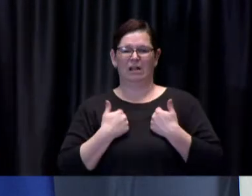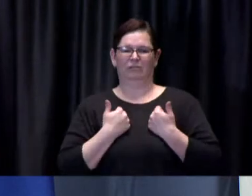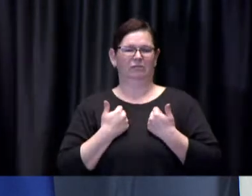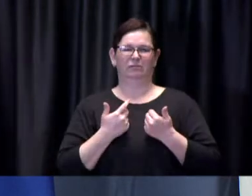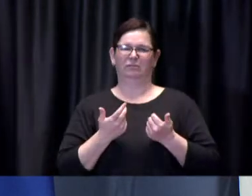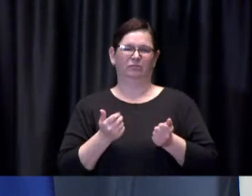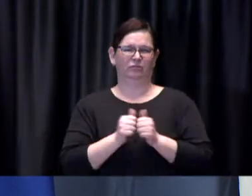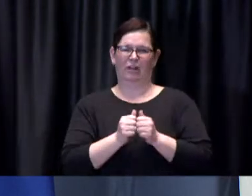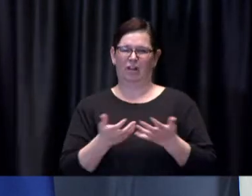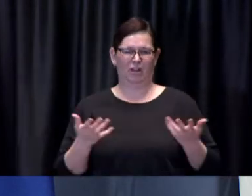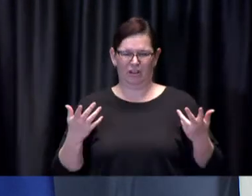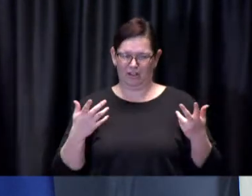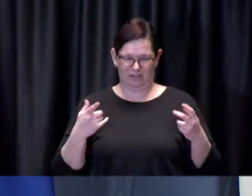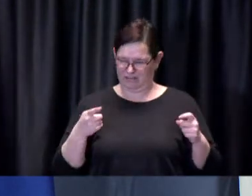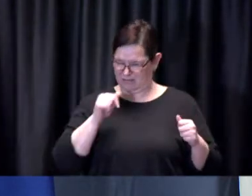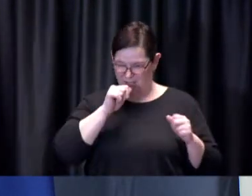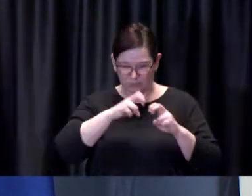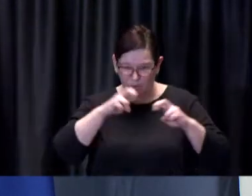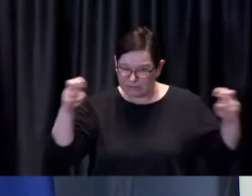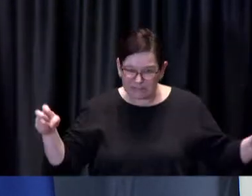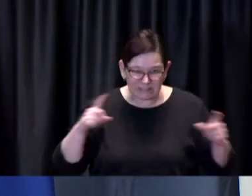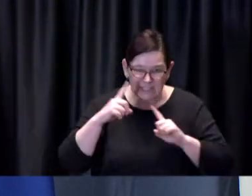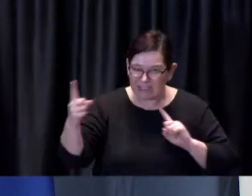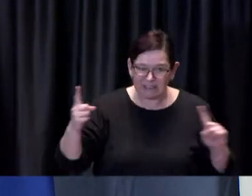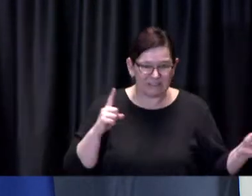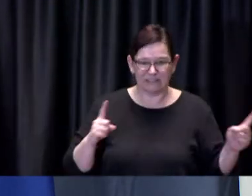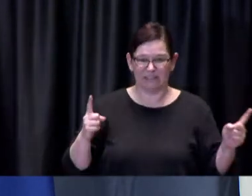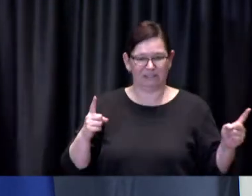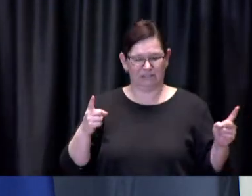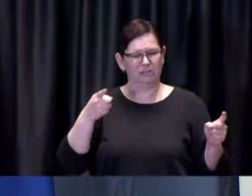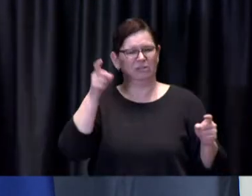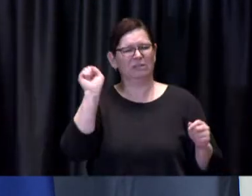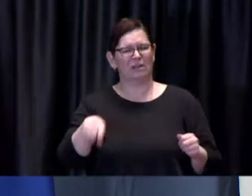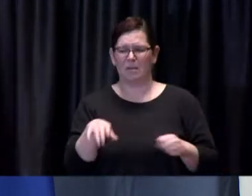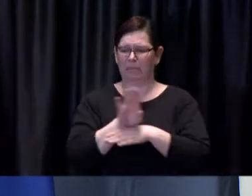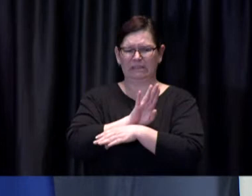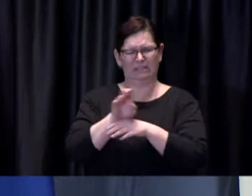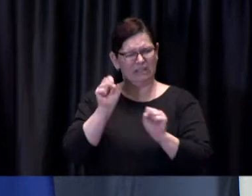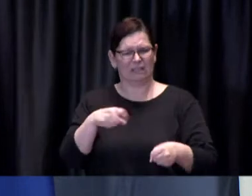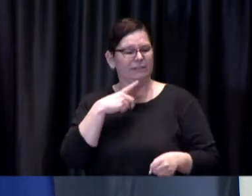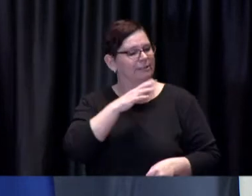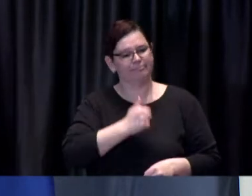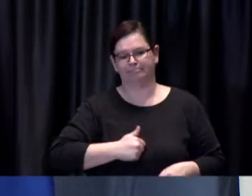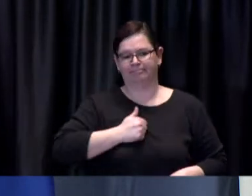always offer the option of just saying I'm afraid I can't serve you unless you can in some way show me that you live together